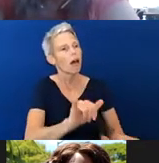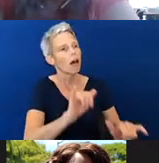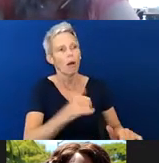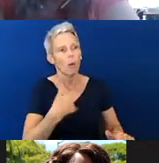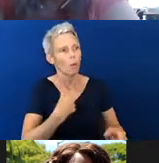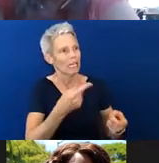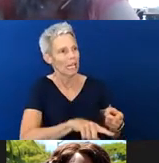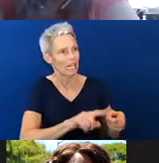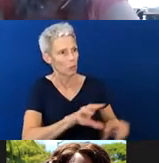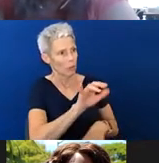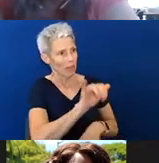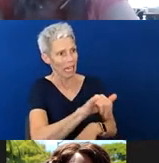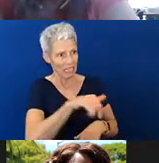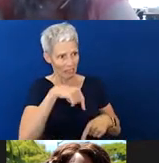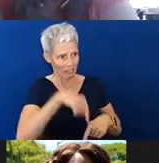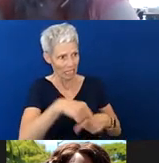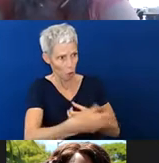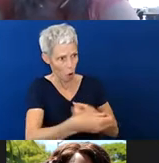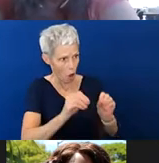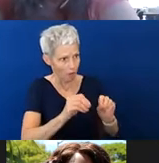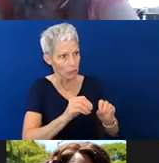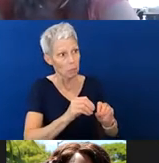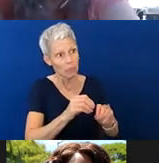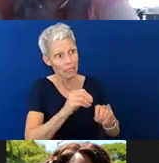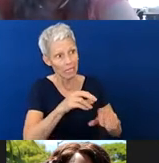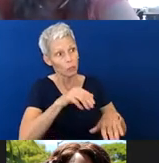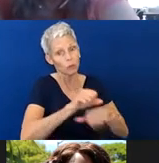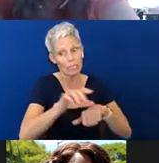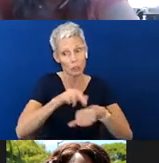in this practice, but I do know where you might, where you might like to go and let me connect it.